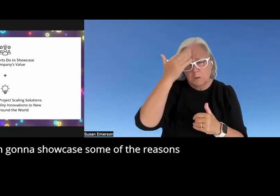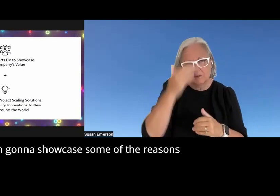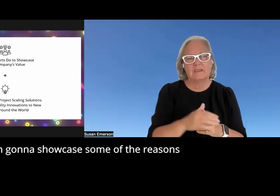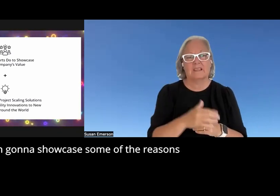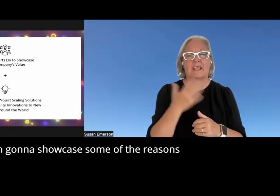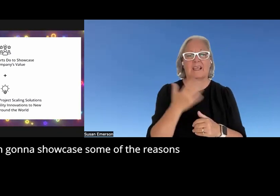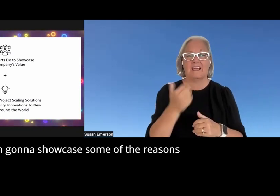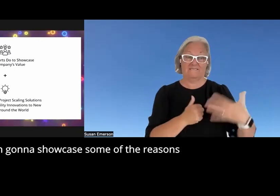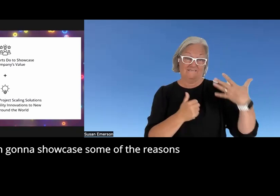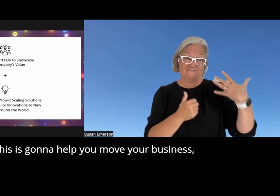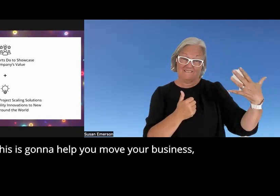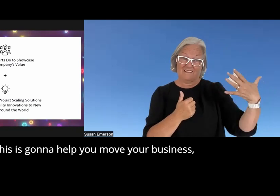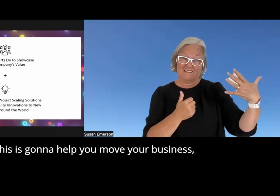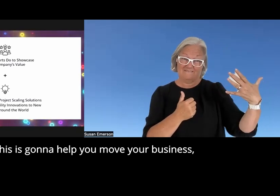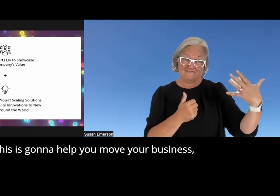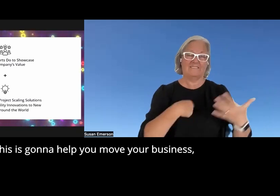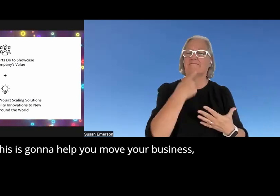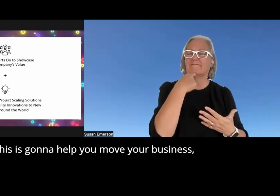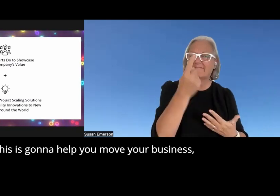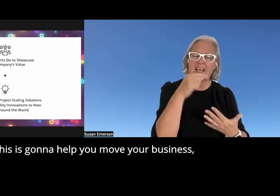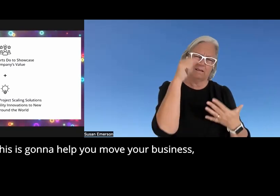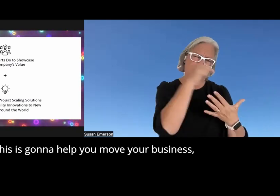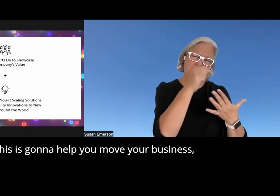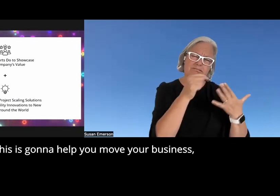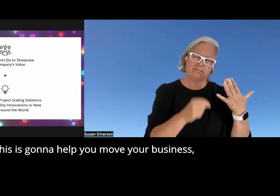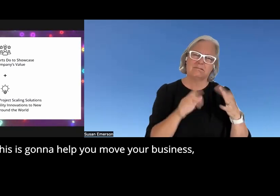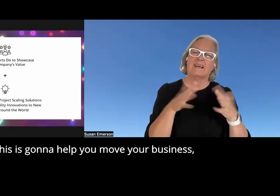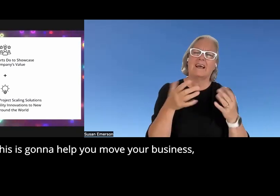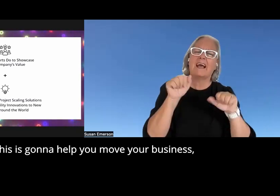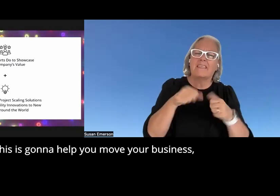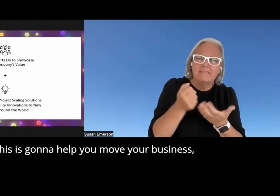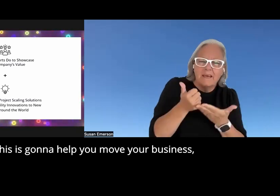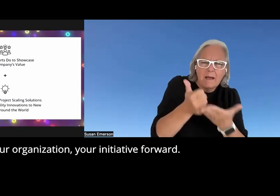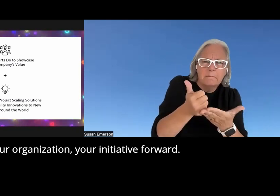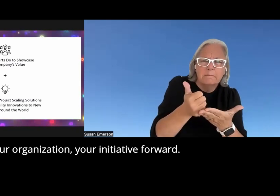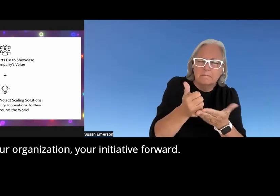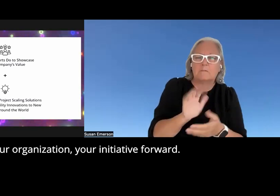Showcase some of the reasons why this is going to help you um move your business your organization